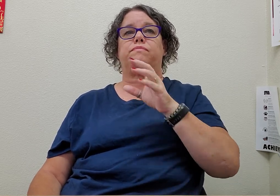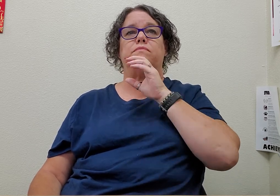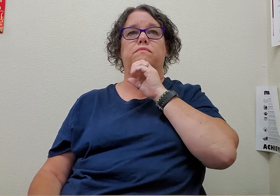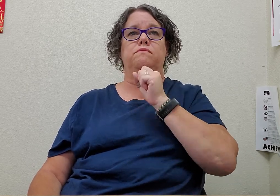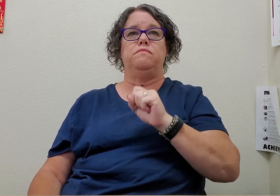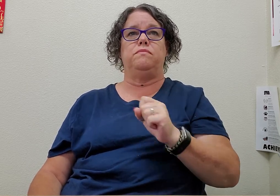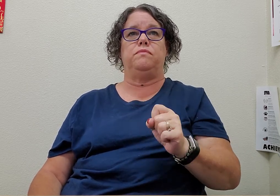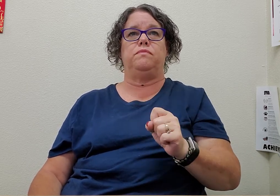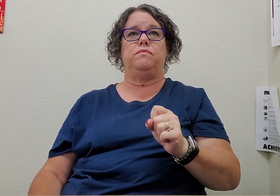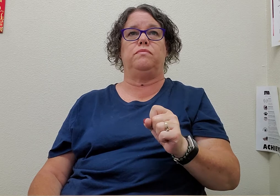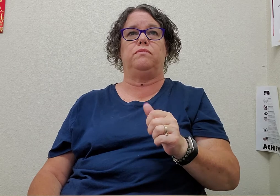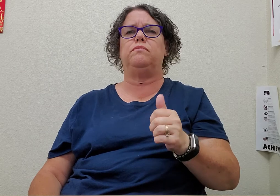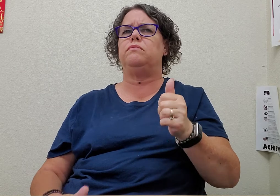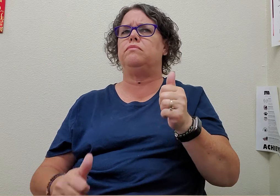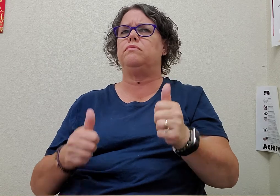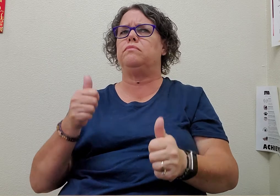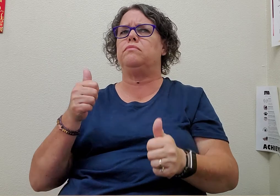old which?